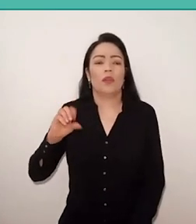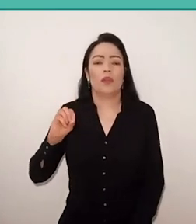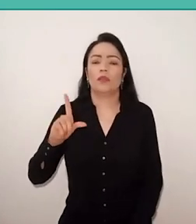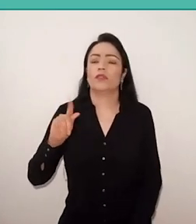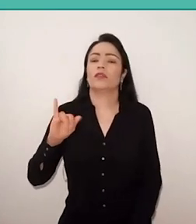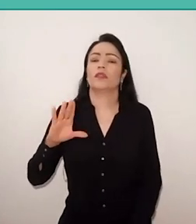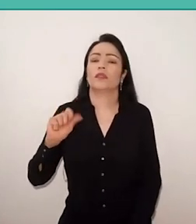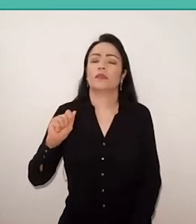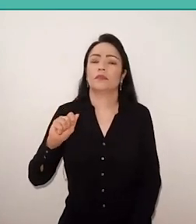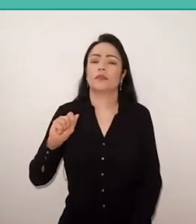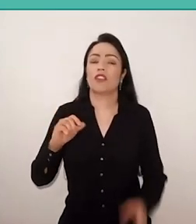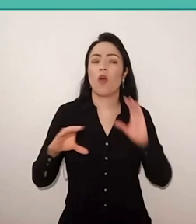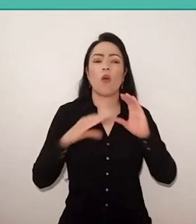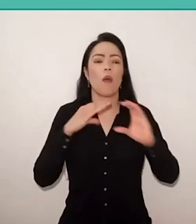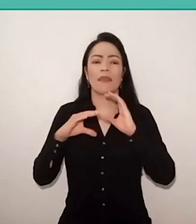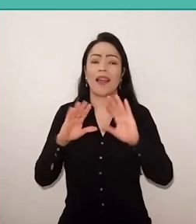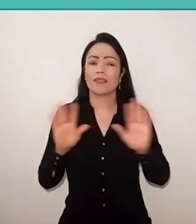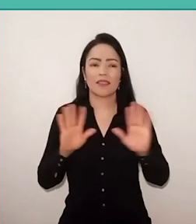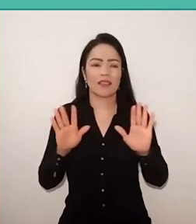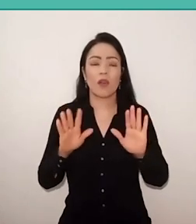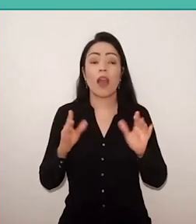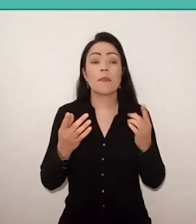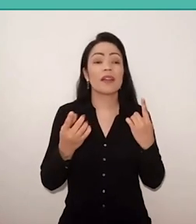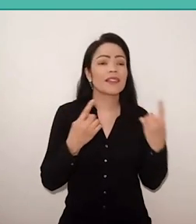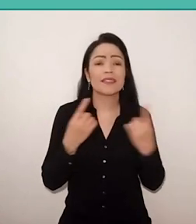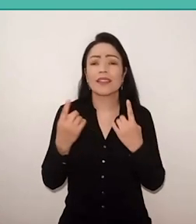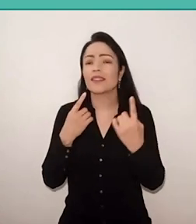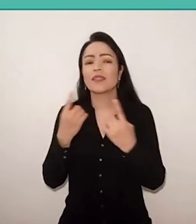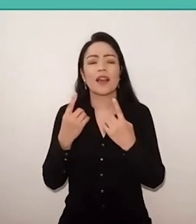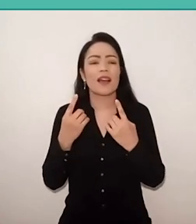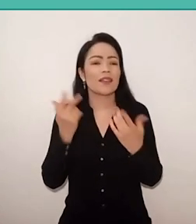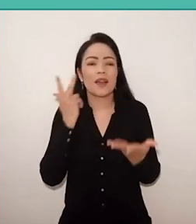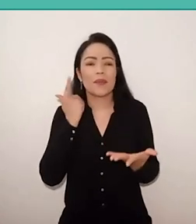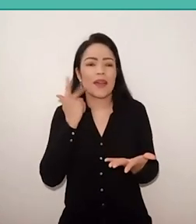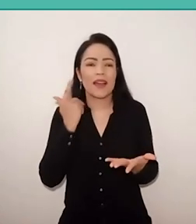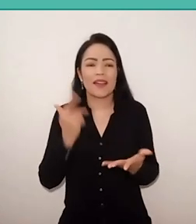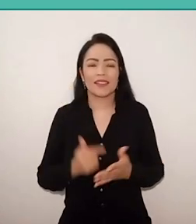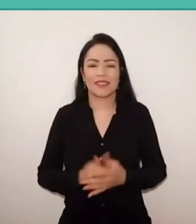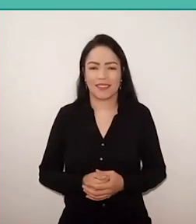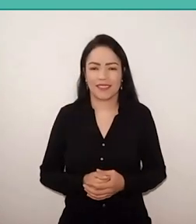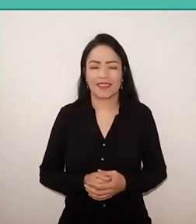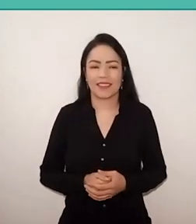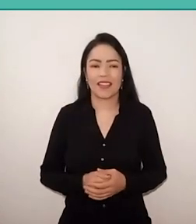The human being is dialogic by nature, because it is incomplete, unfinished,